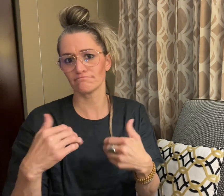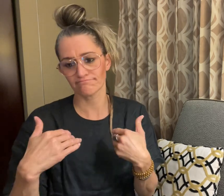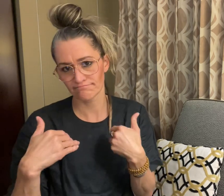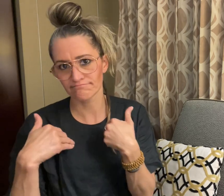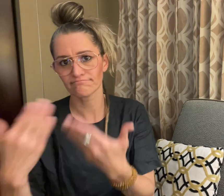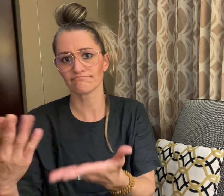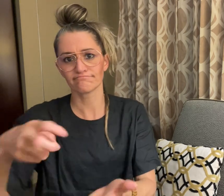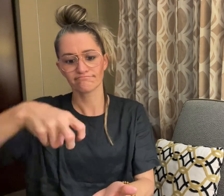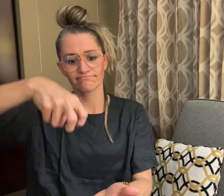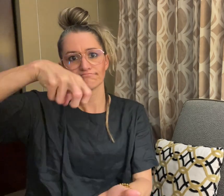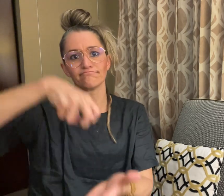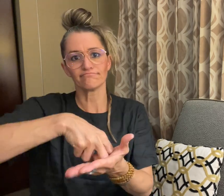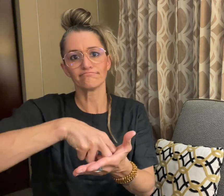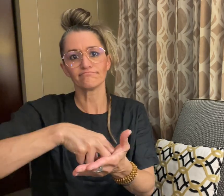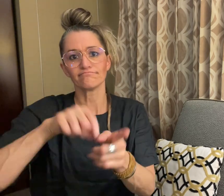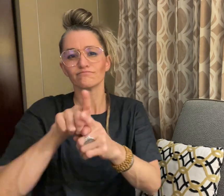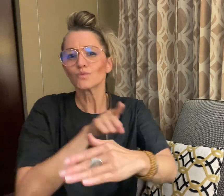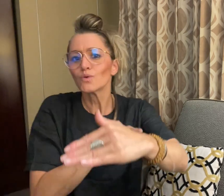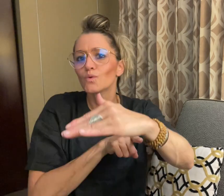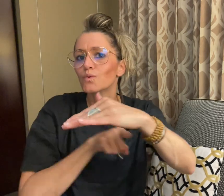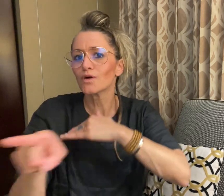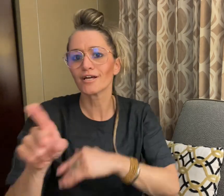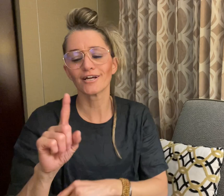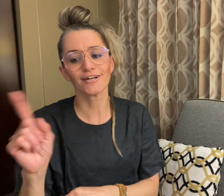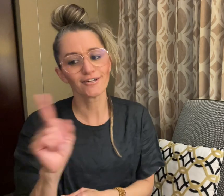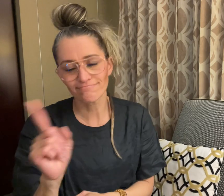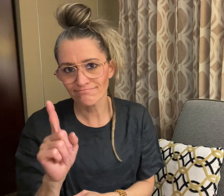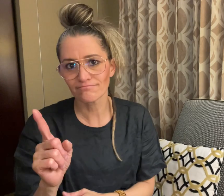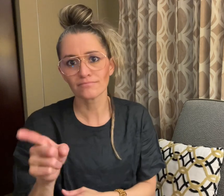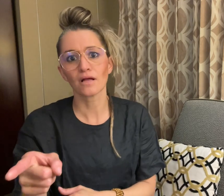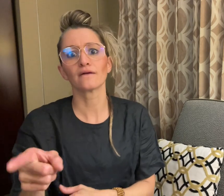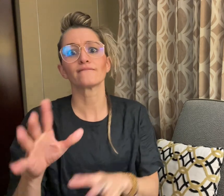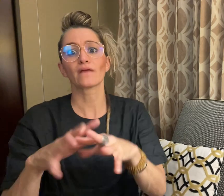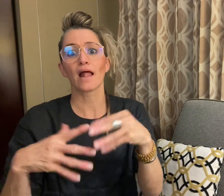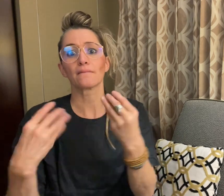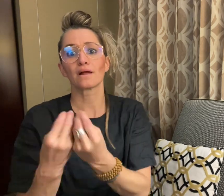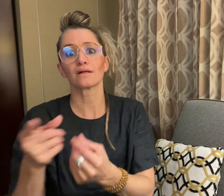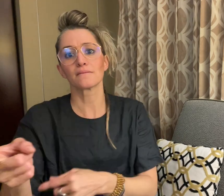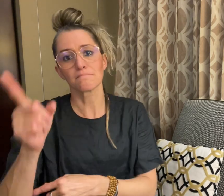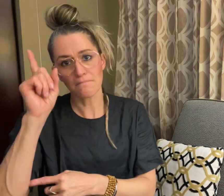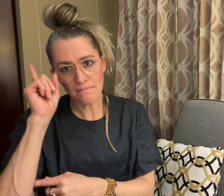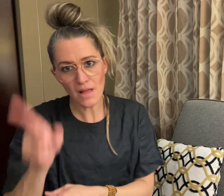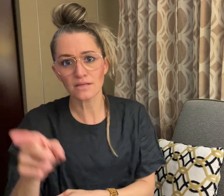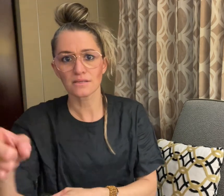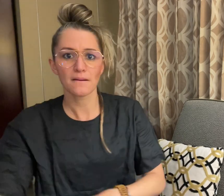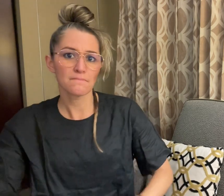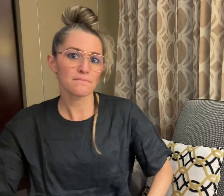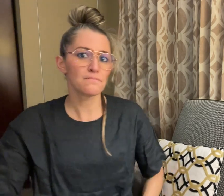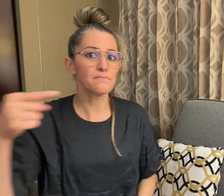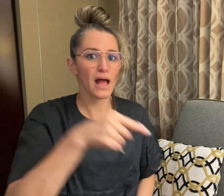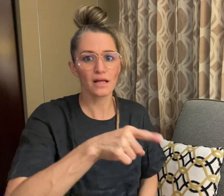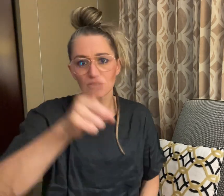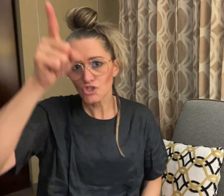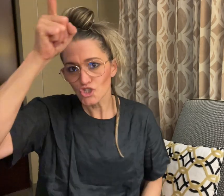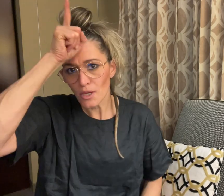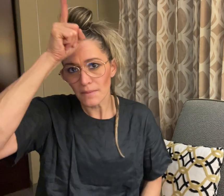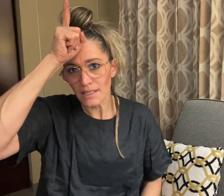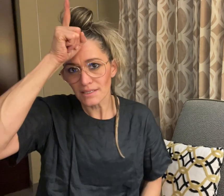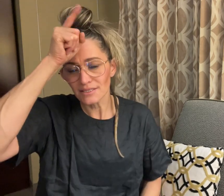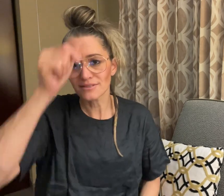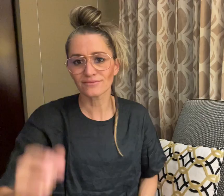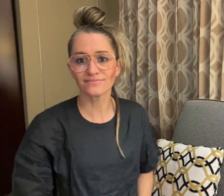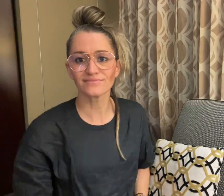give them asylum, therefore the family had to go back to Germany.